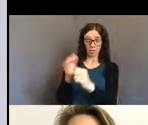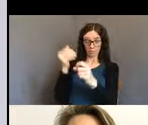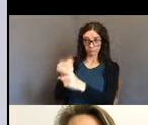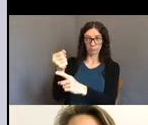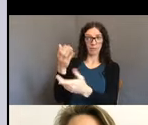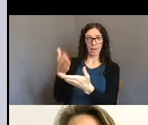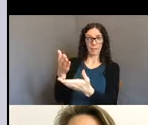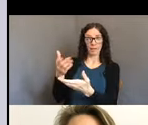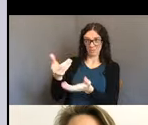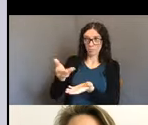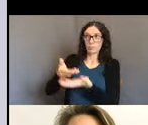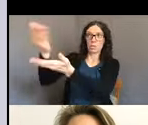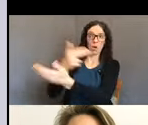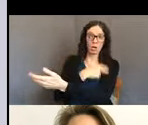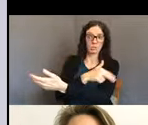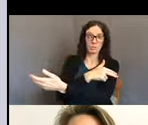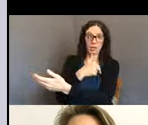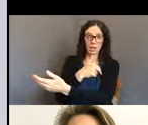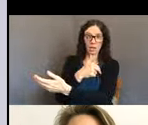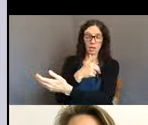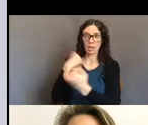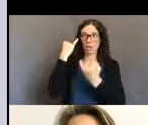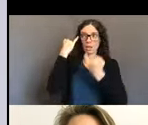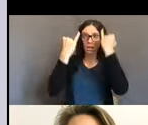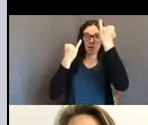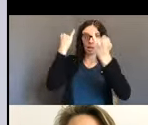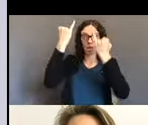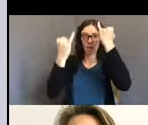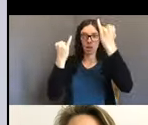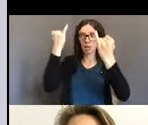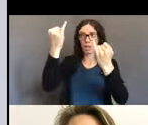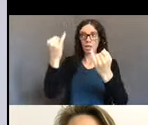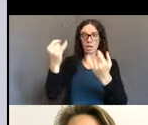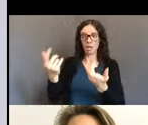DD coalition, the counsel starting getting calls about people being denied supports,